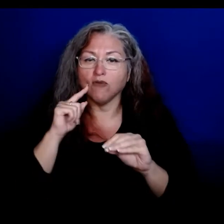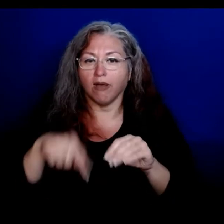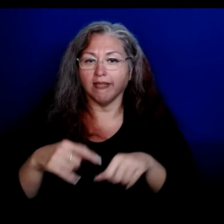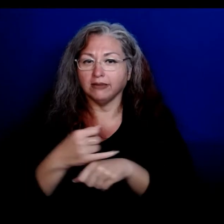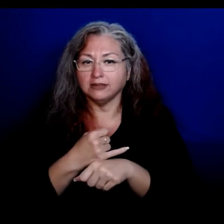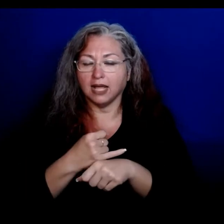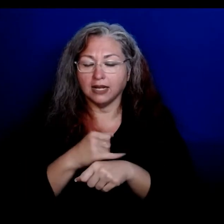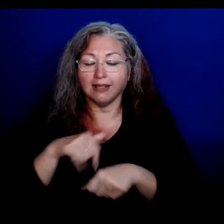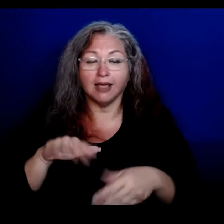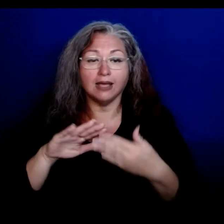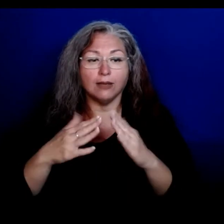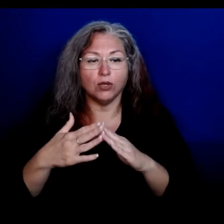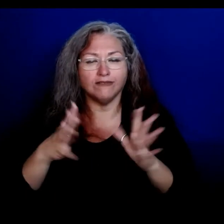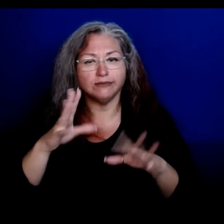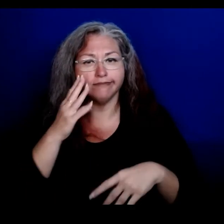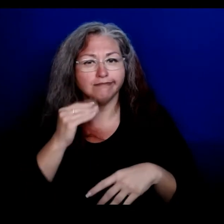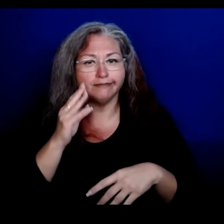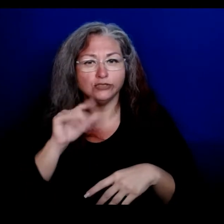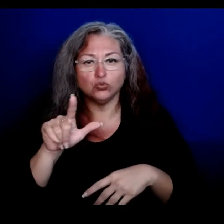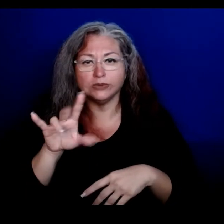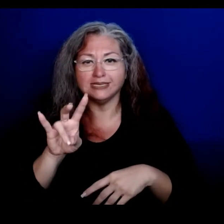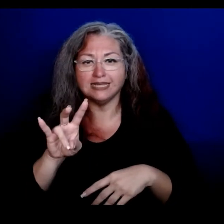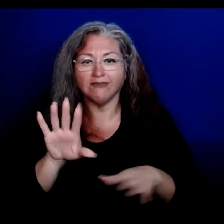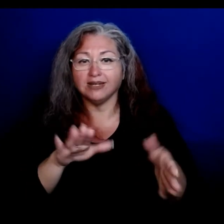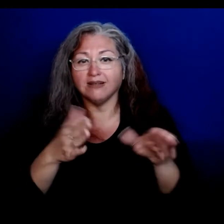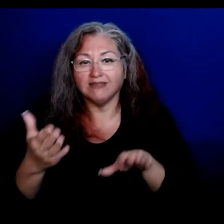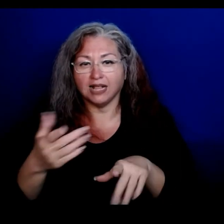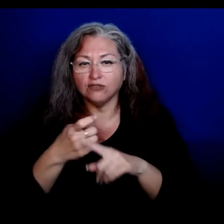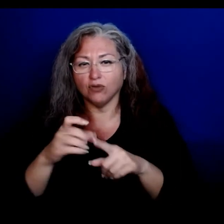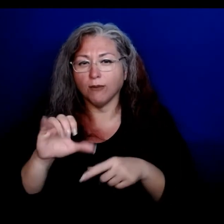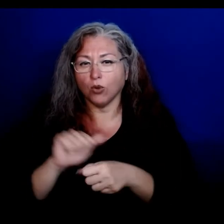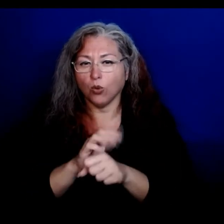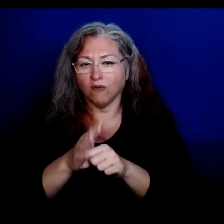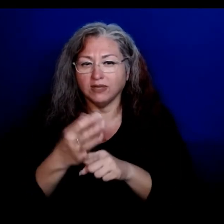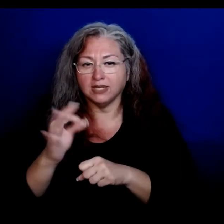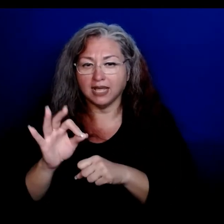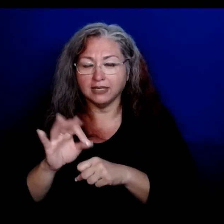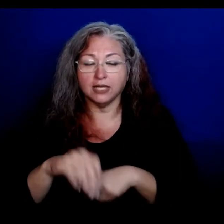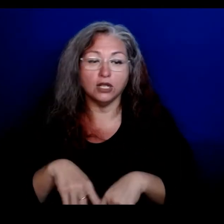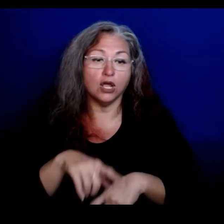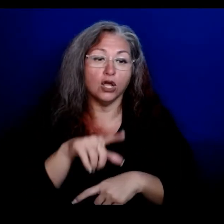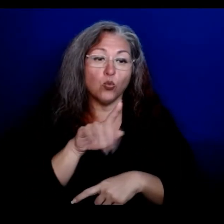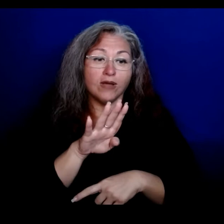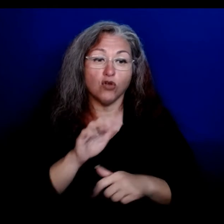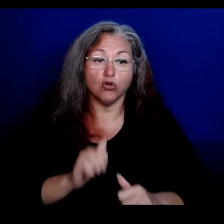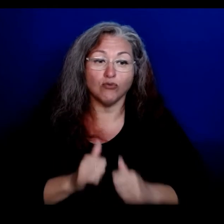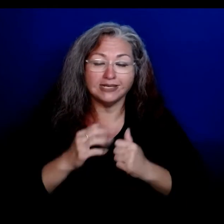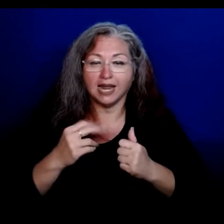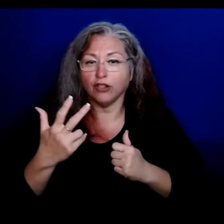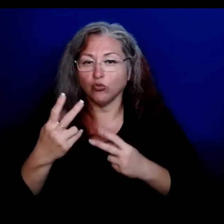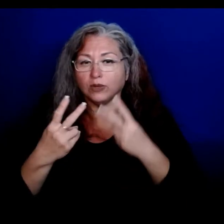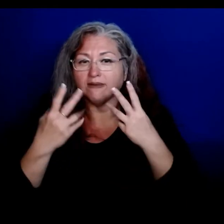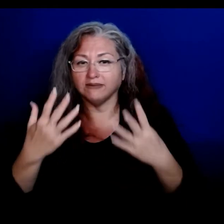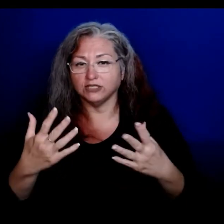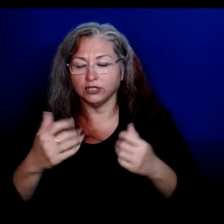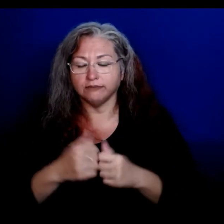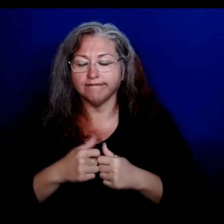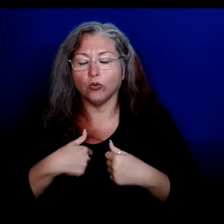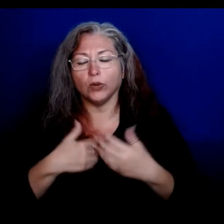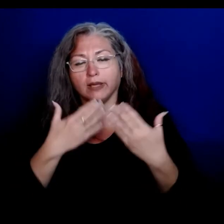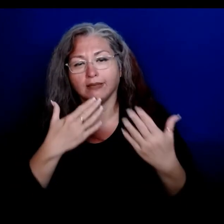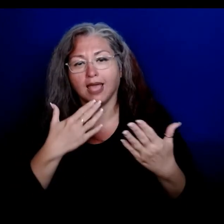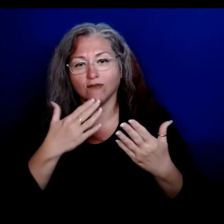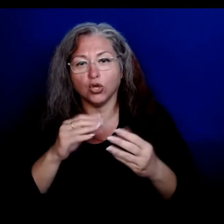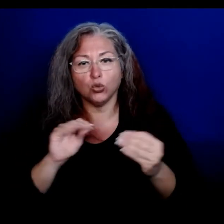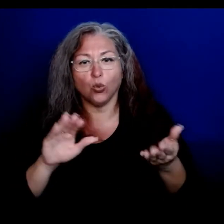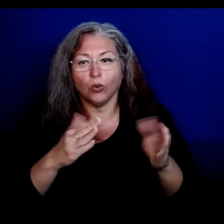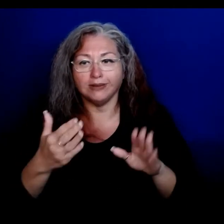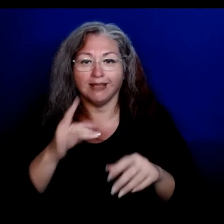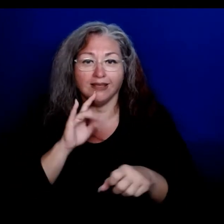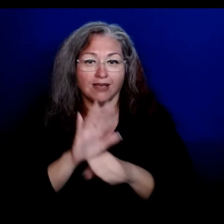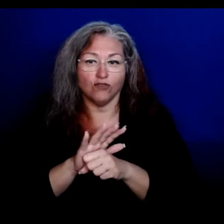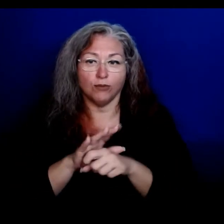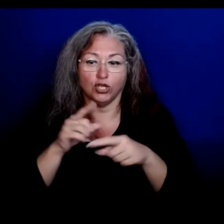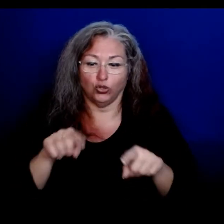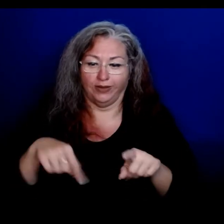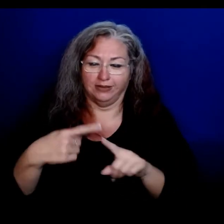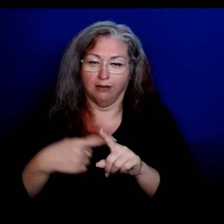Our community has experienced 27 fatalities from COVID-19, in 24 residents and three visitors. We are thankful that no deaths have been confirmed during the month of March.